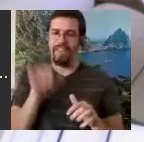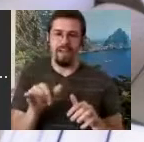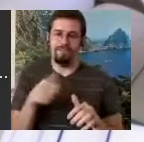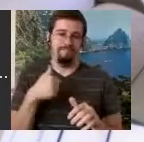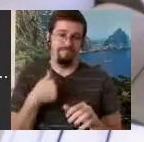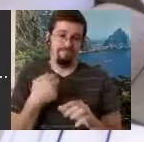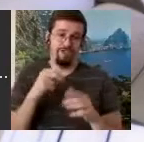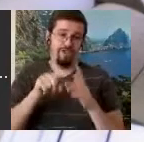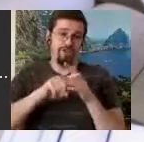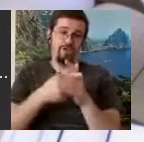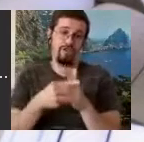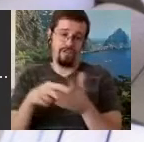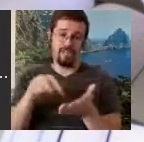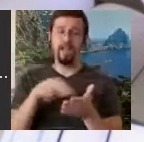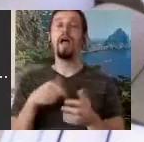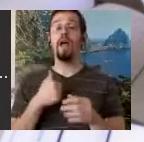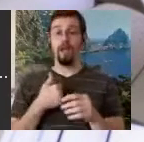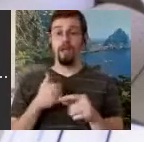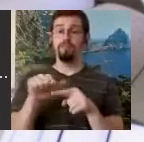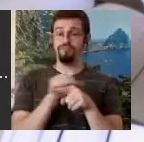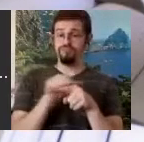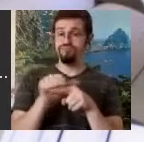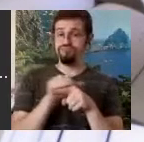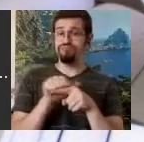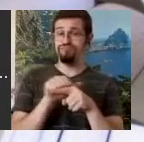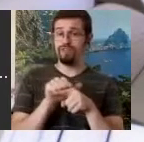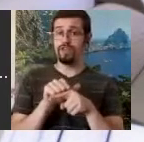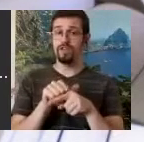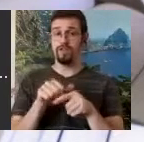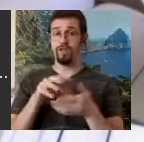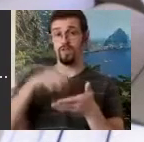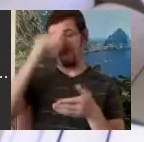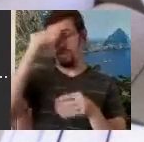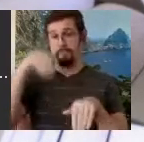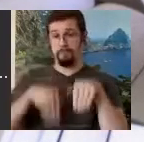training where I tried to dance five hours a day and I was wanted to be a